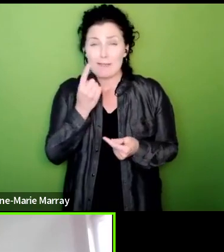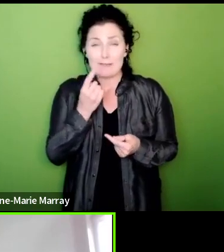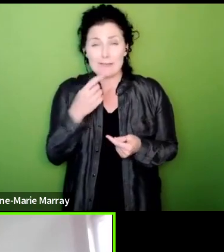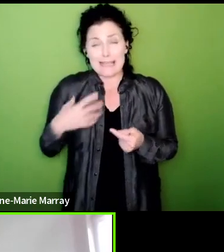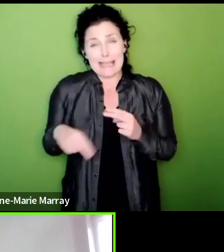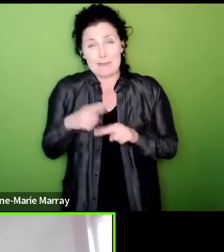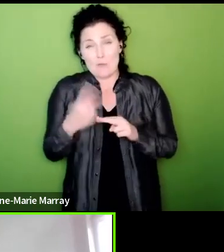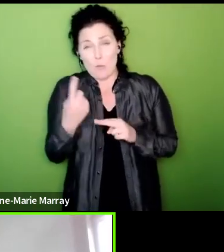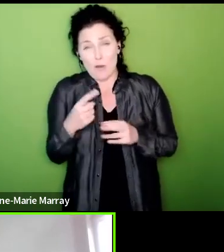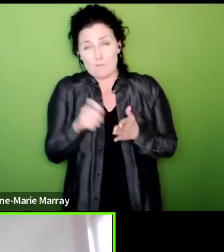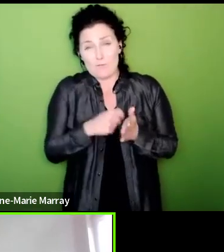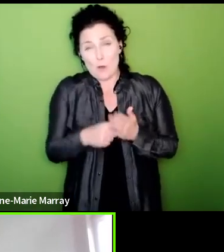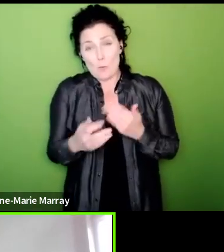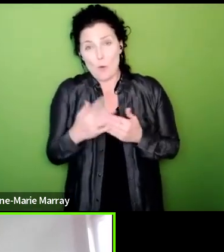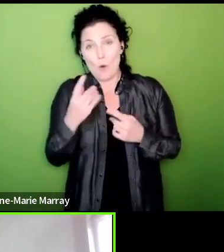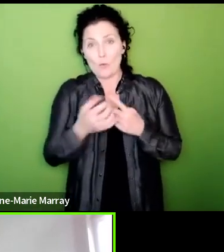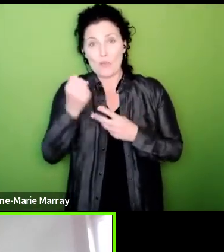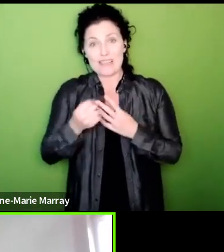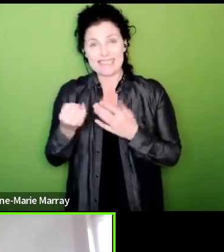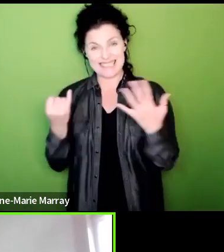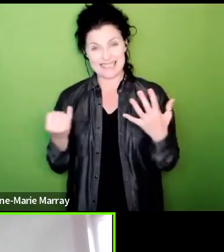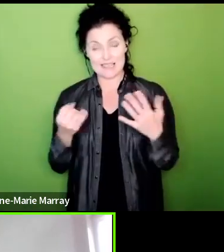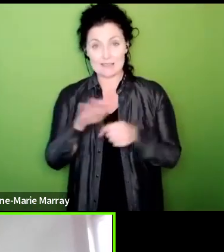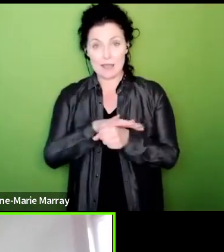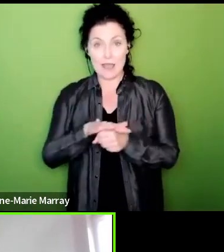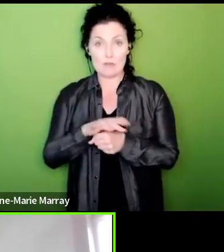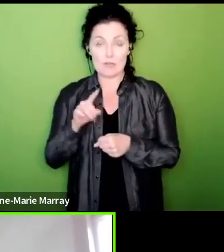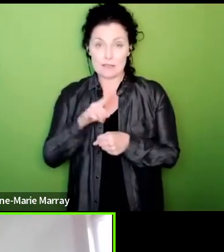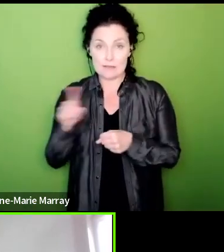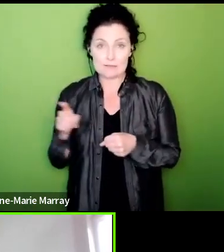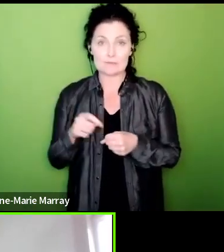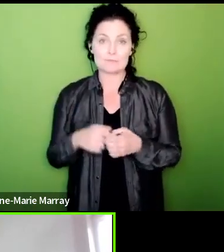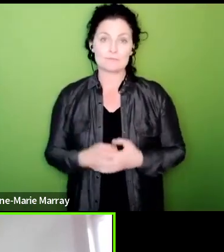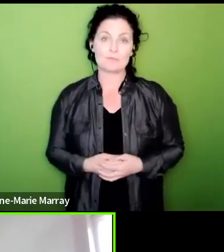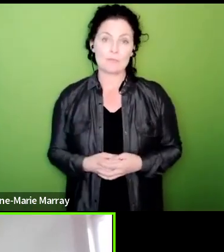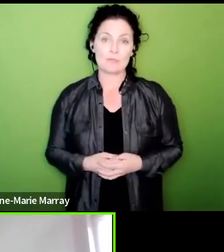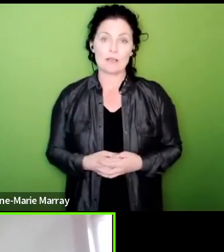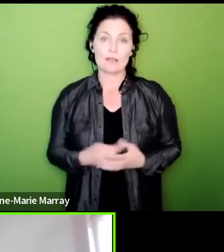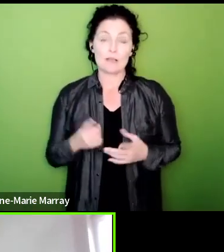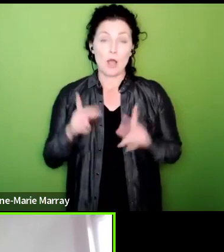but I hope what members get from this call is the majority the overwhelming majority of where